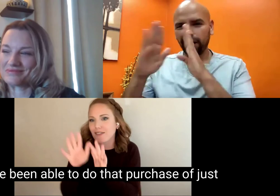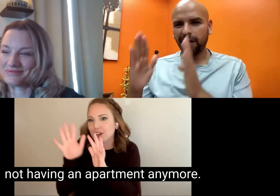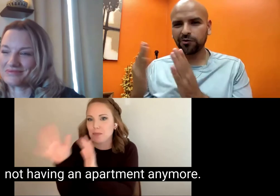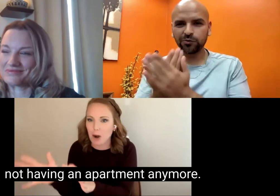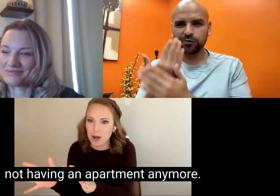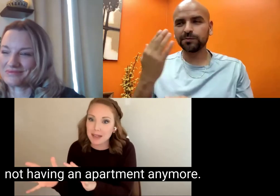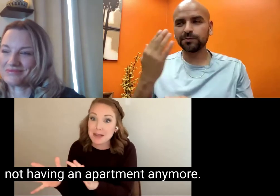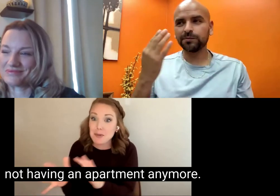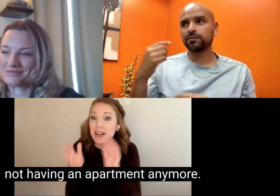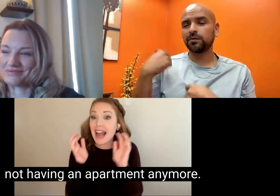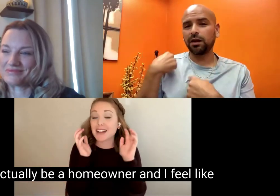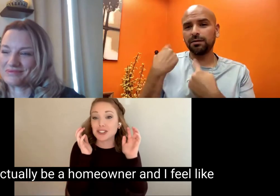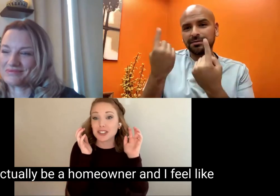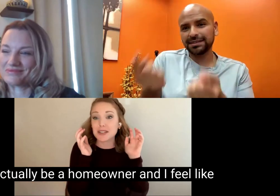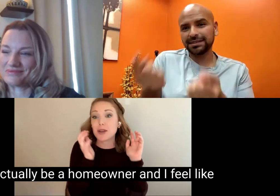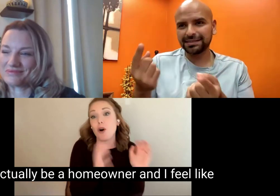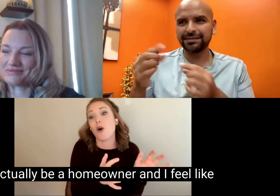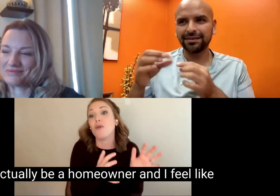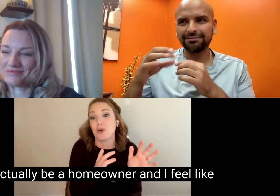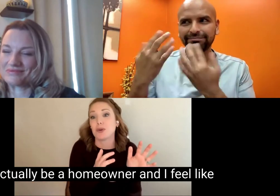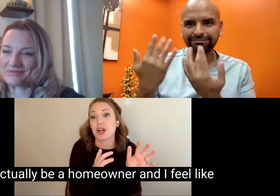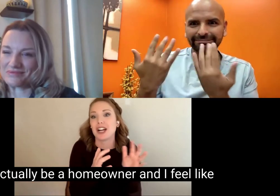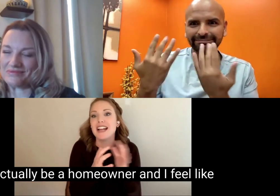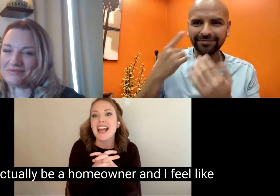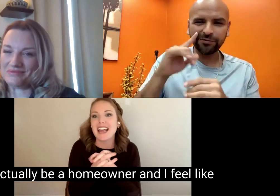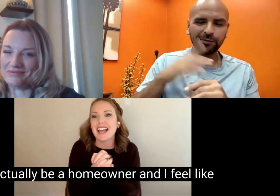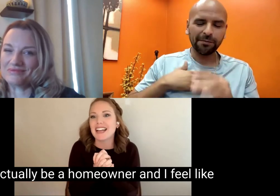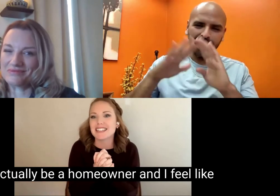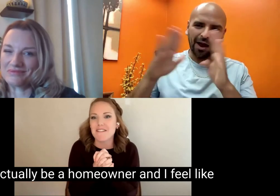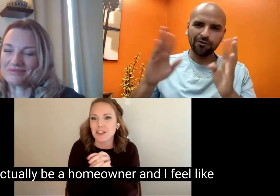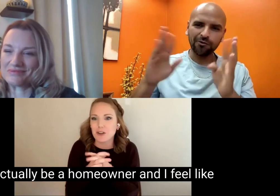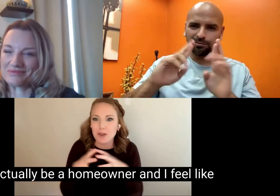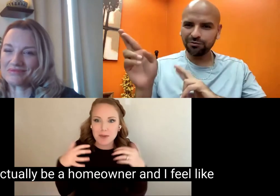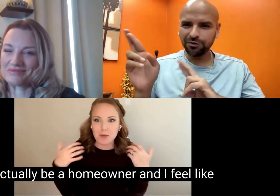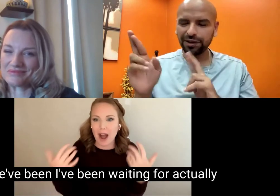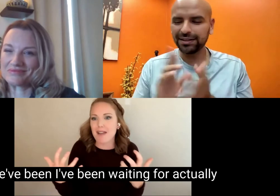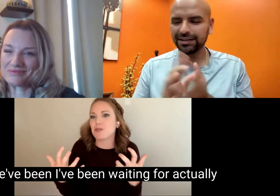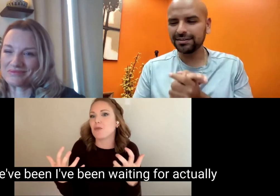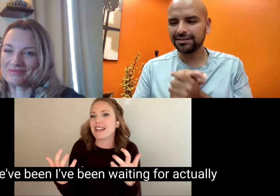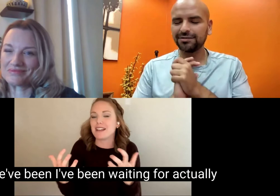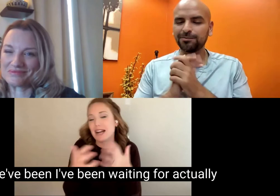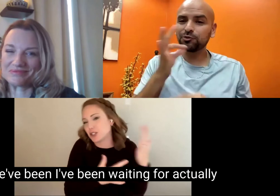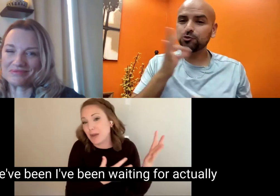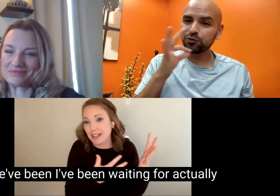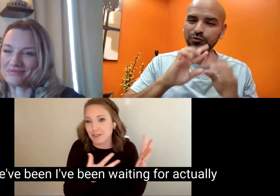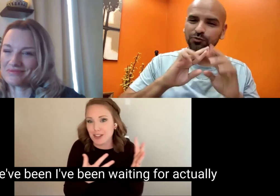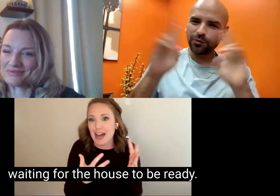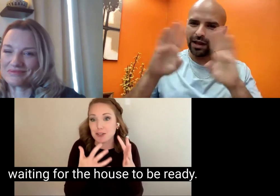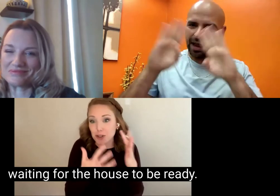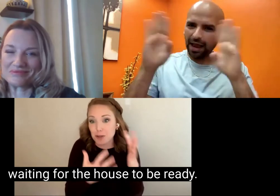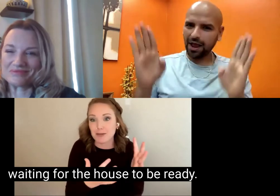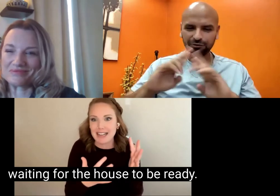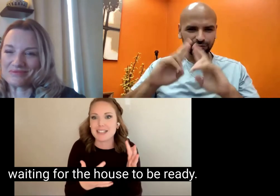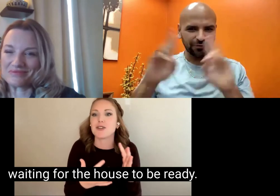not having an apartment anymore. Actually be a homeowner and I feel like we've been I've been waiting for actually waiting for the house to be ready.